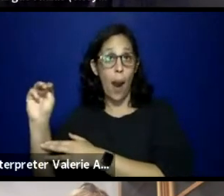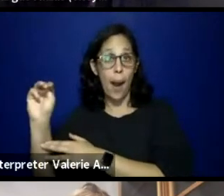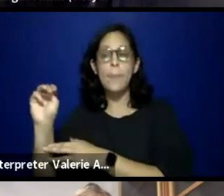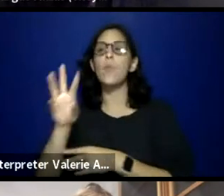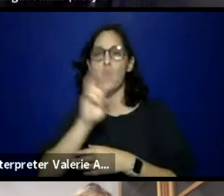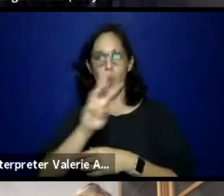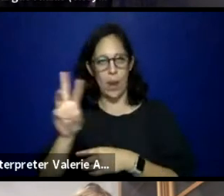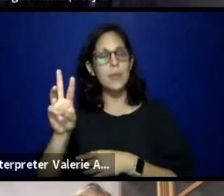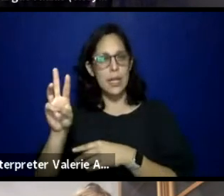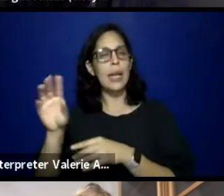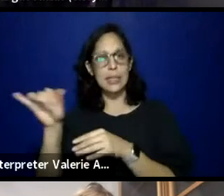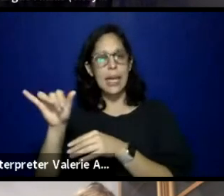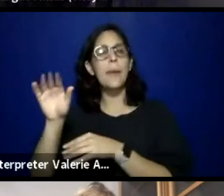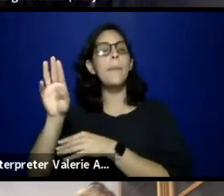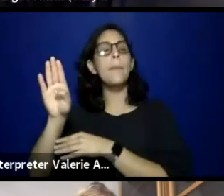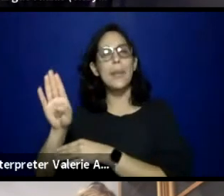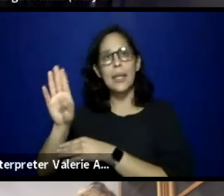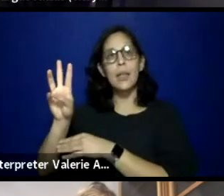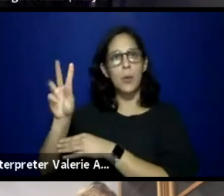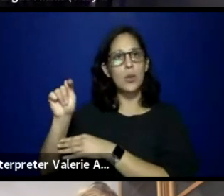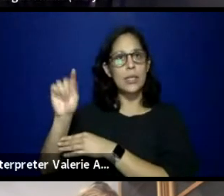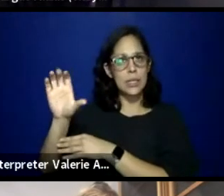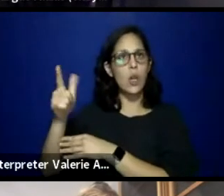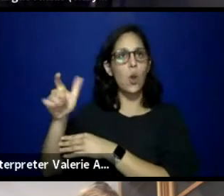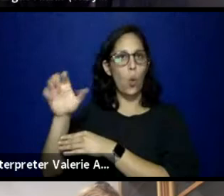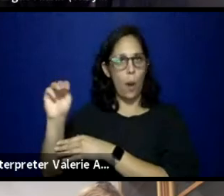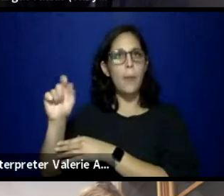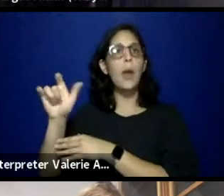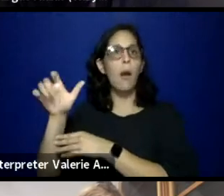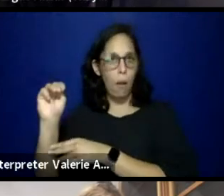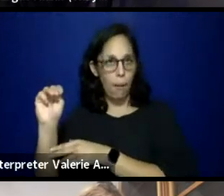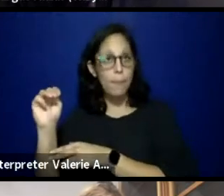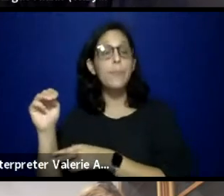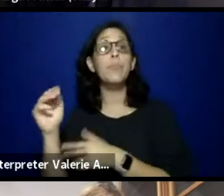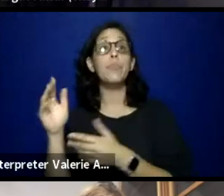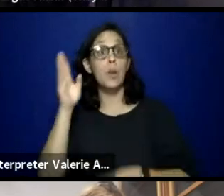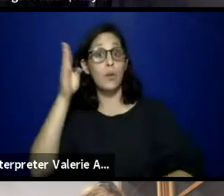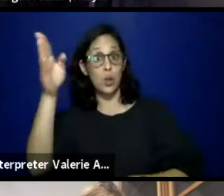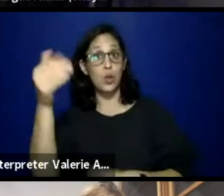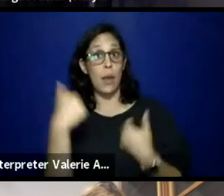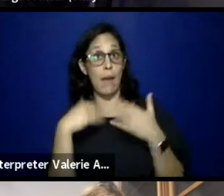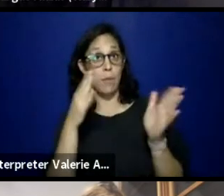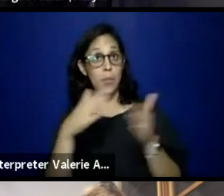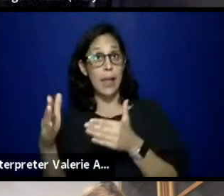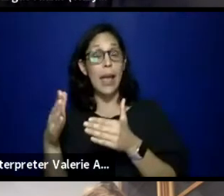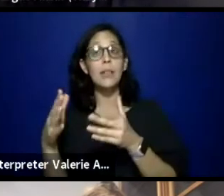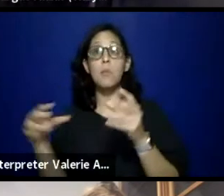and we definitely plan through the future to still continue to do some virtual work.